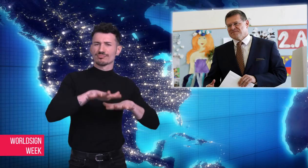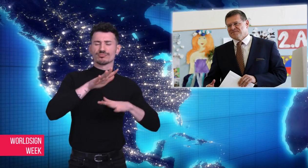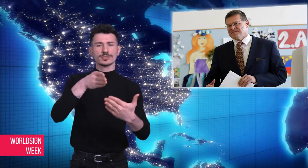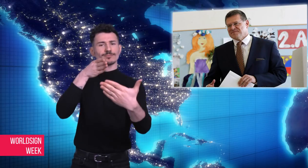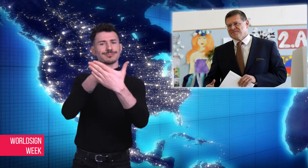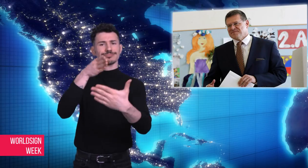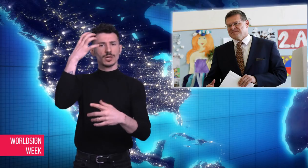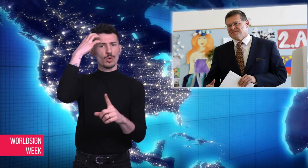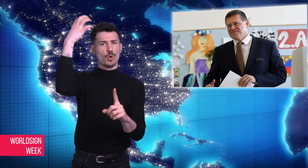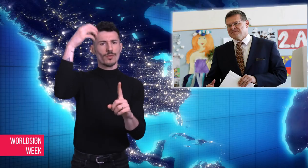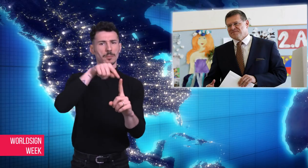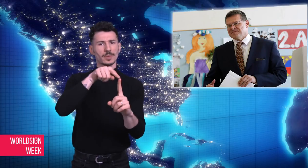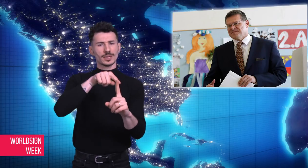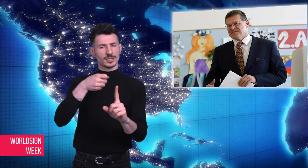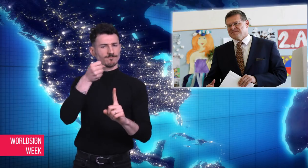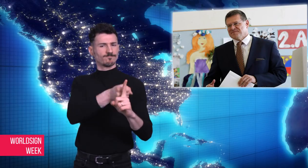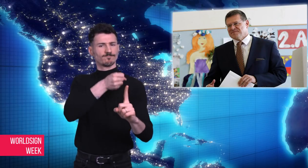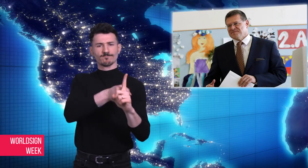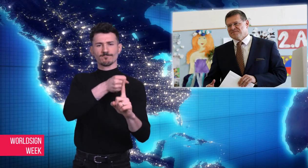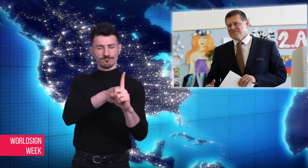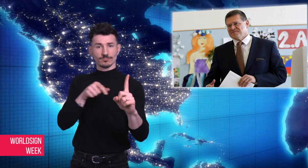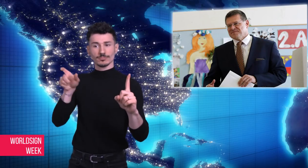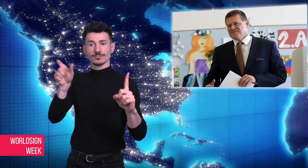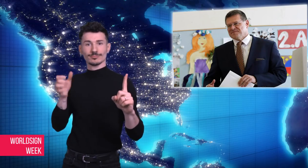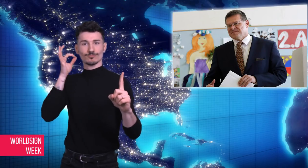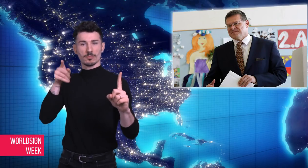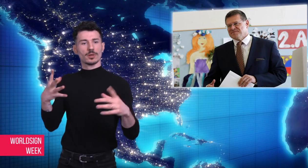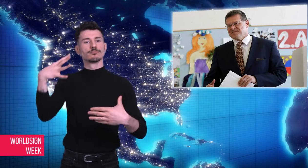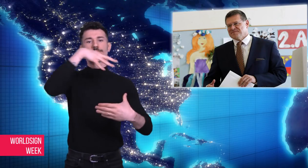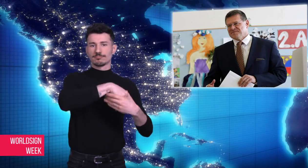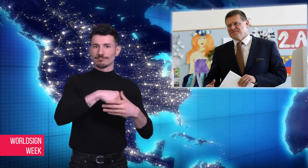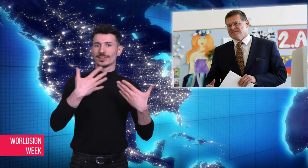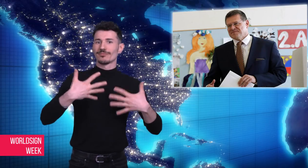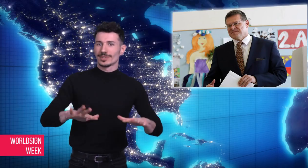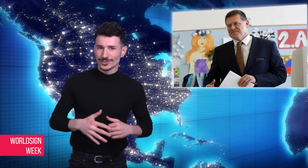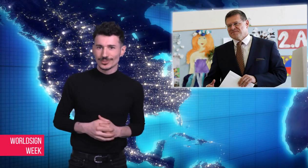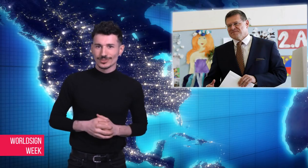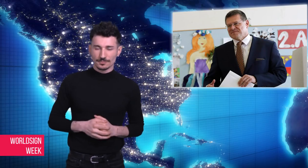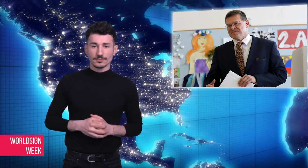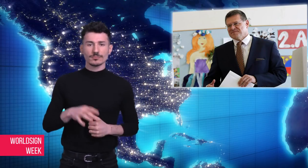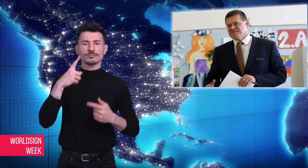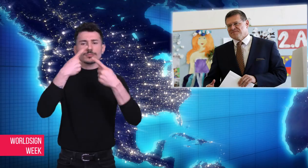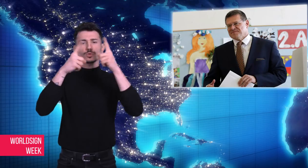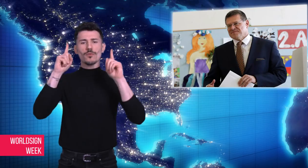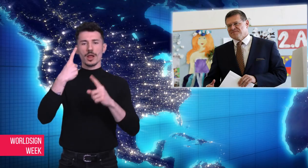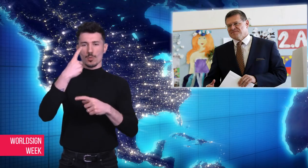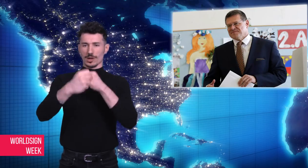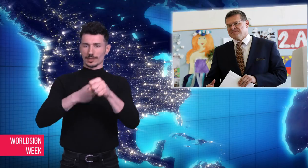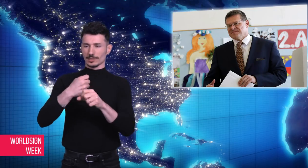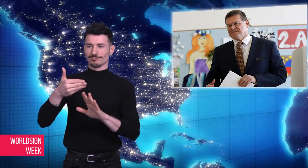involved with anti-government protests last year with the